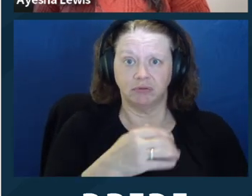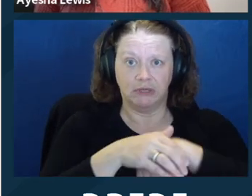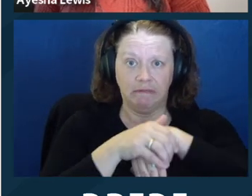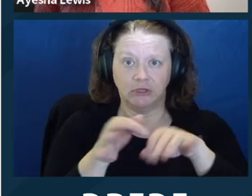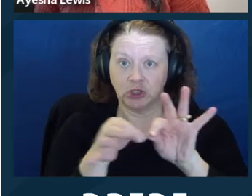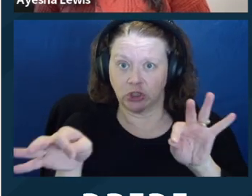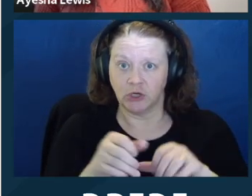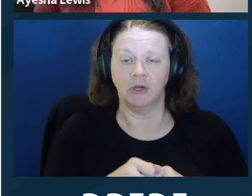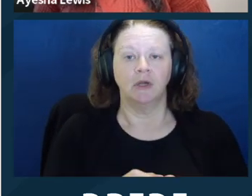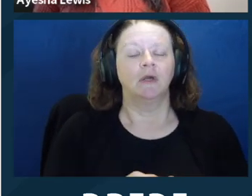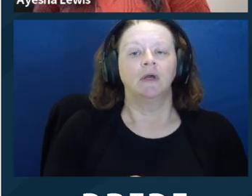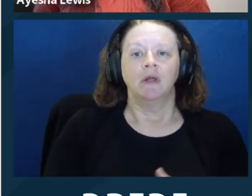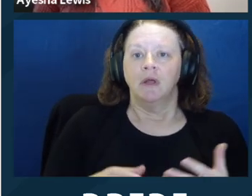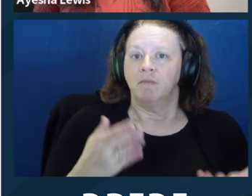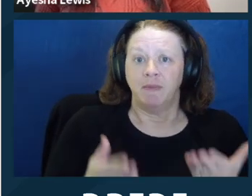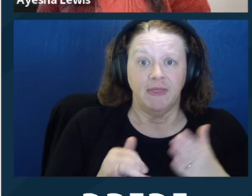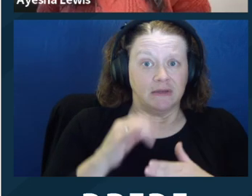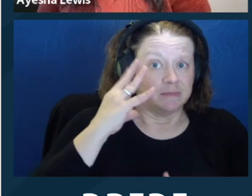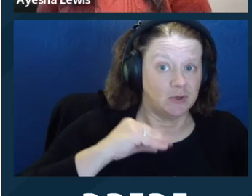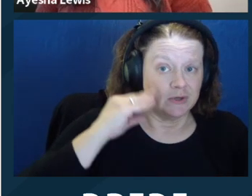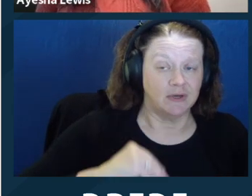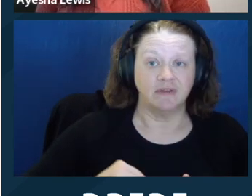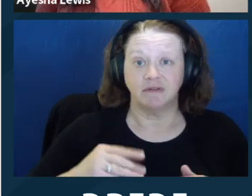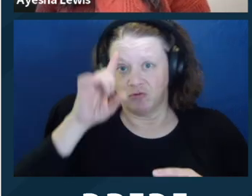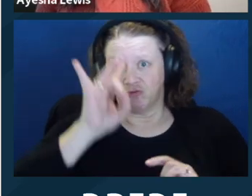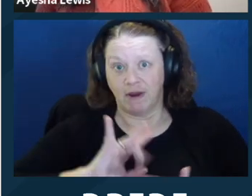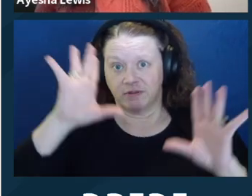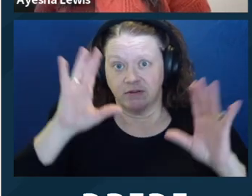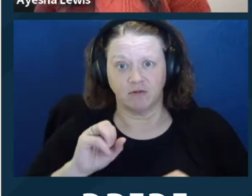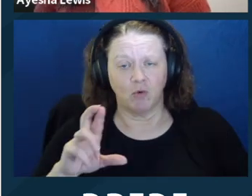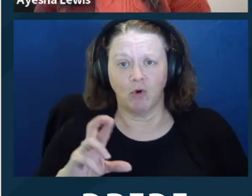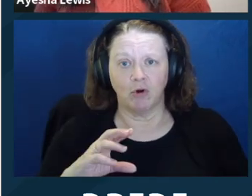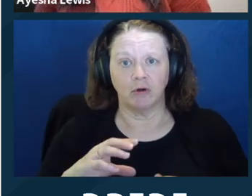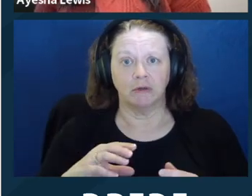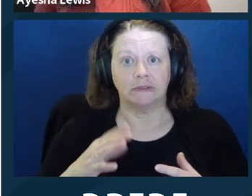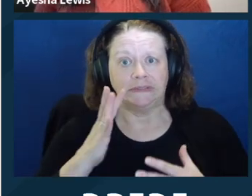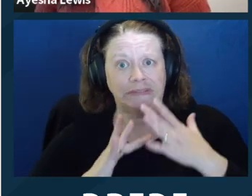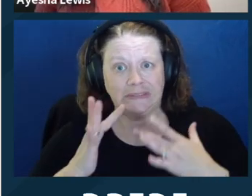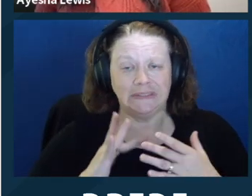facing extreme and complex situations like perhaps a divorce, or if they're undocumented.